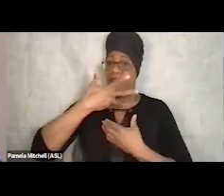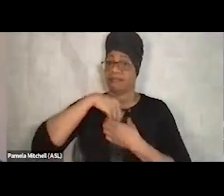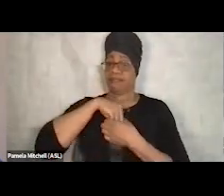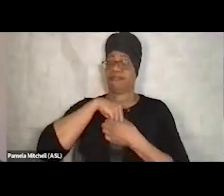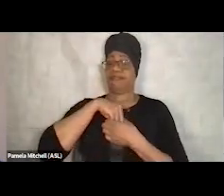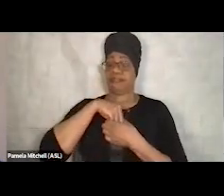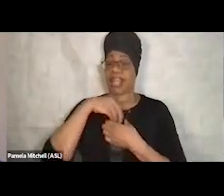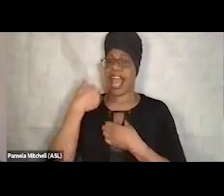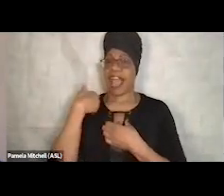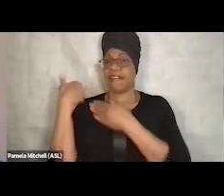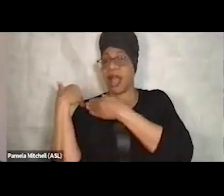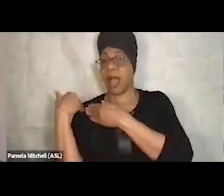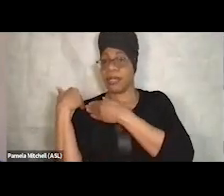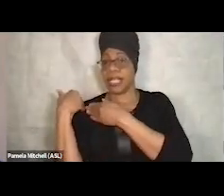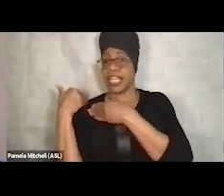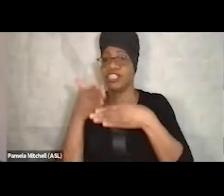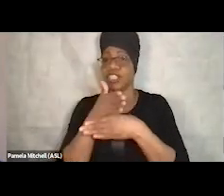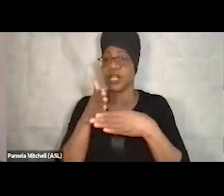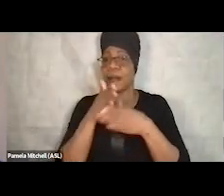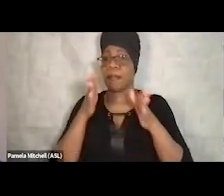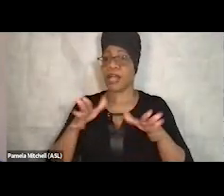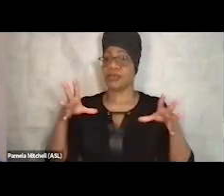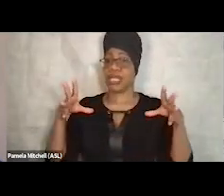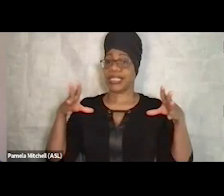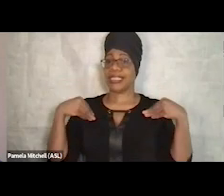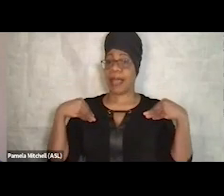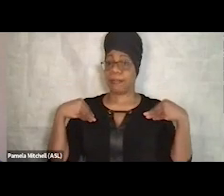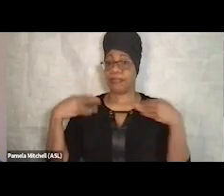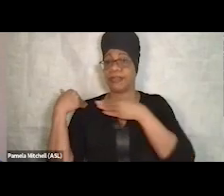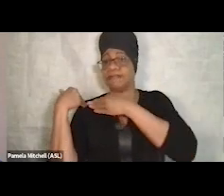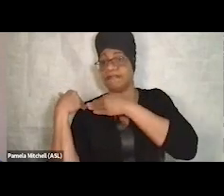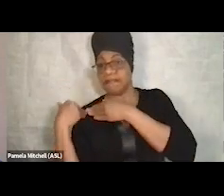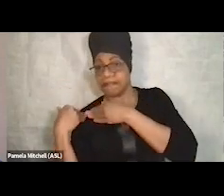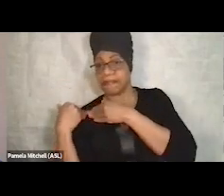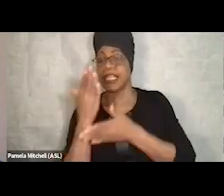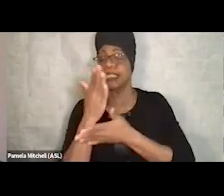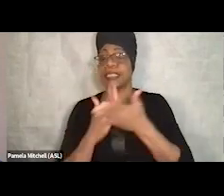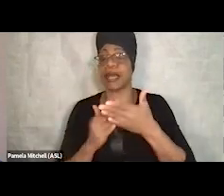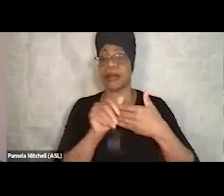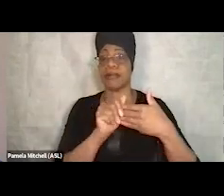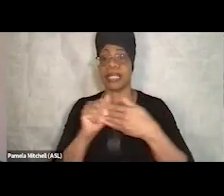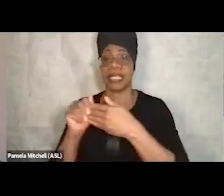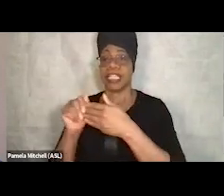and to take on some of these leadership roles and develop these,